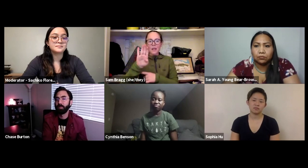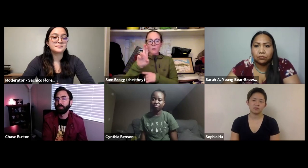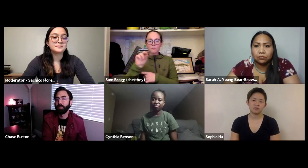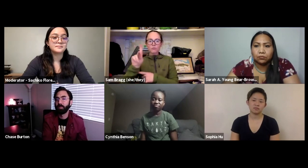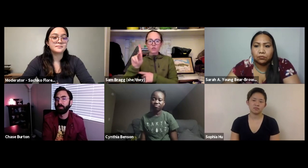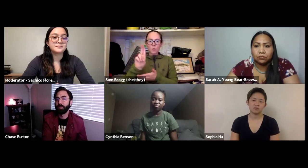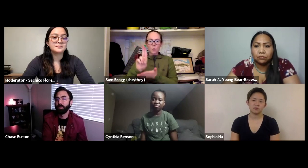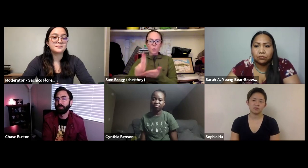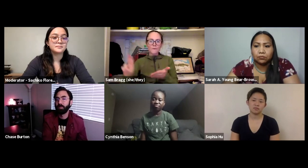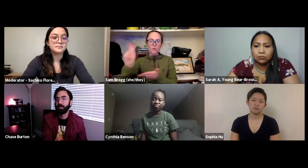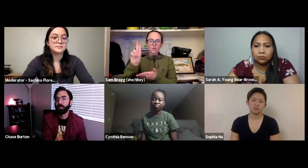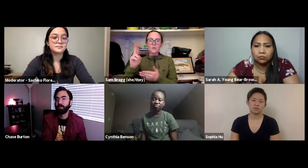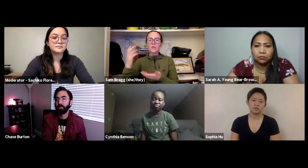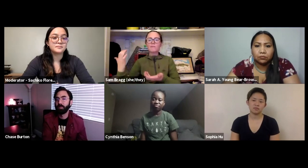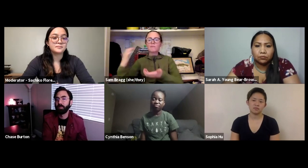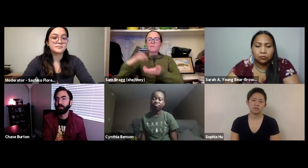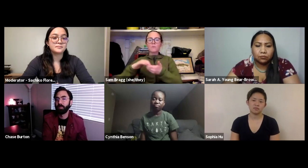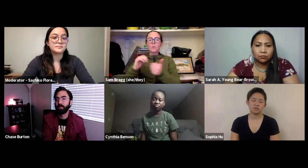something outdoor-related. I looked into a grad program that has a collaboration with